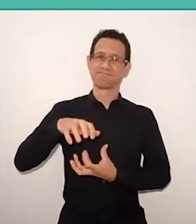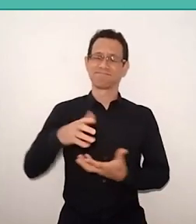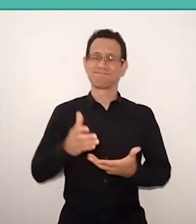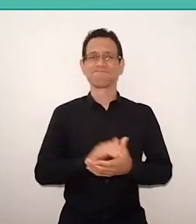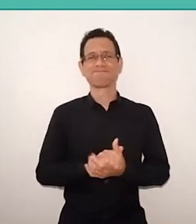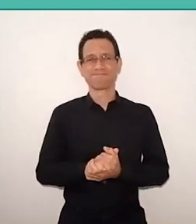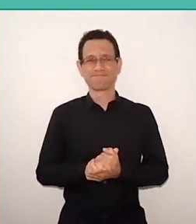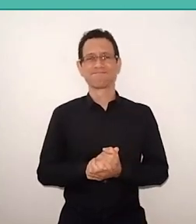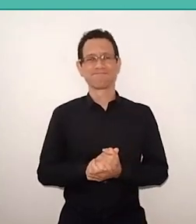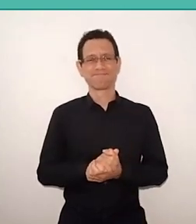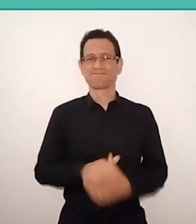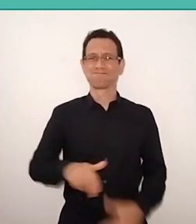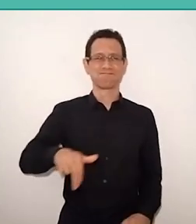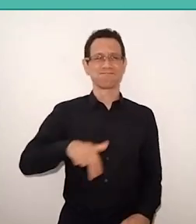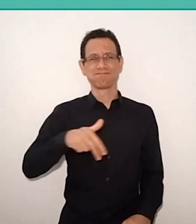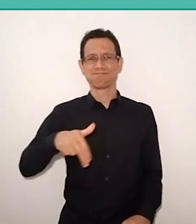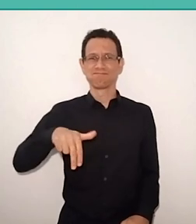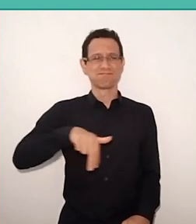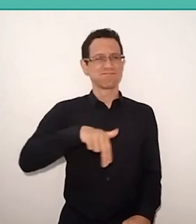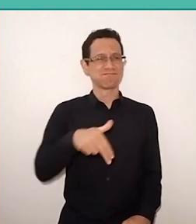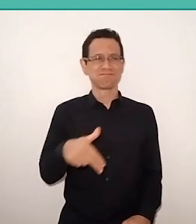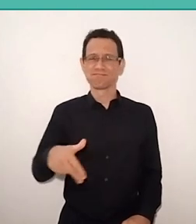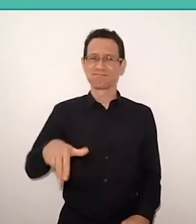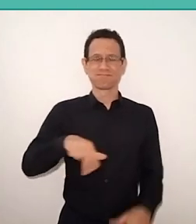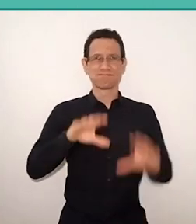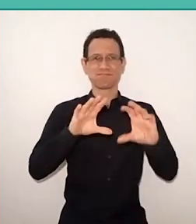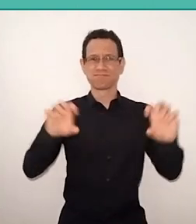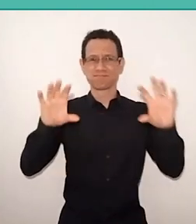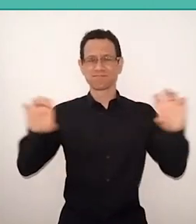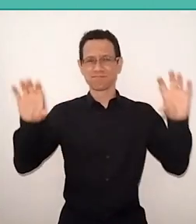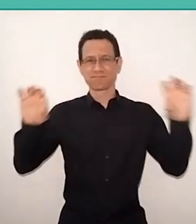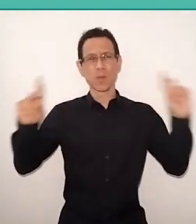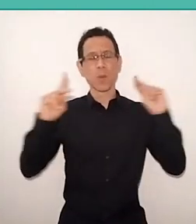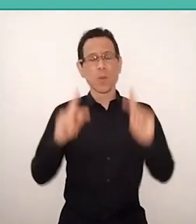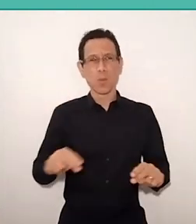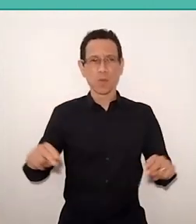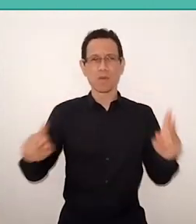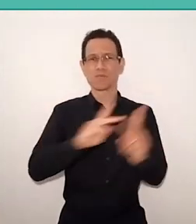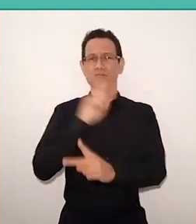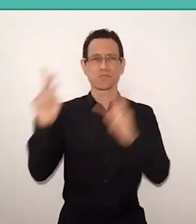wandering like clouds on a windy day. Deep pain. Paulo Freire."